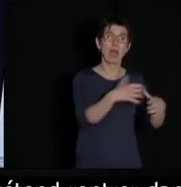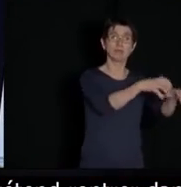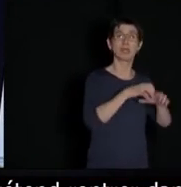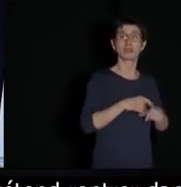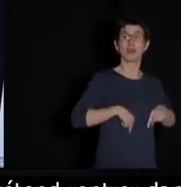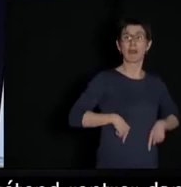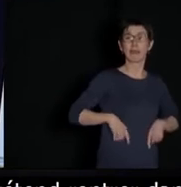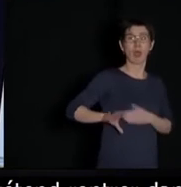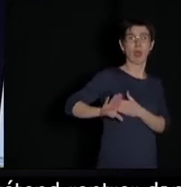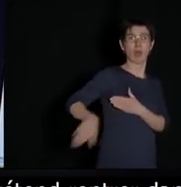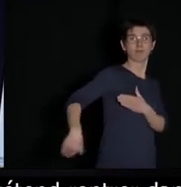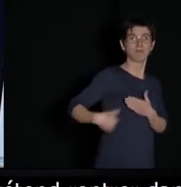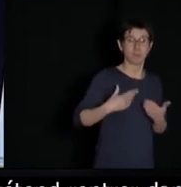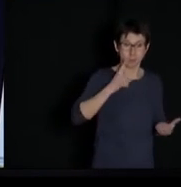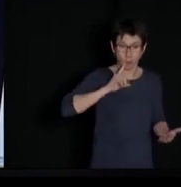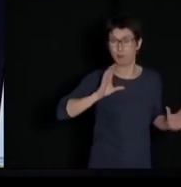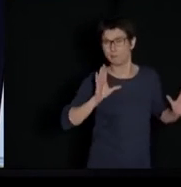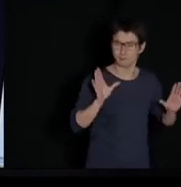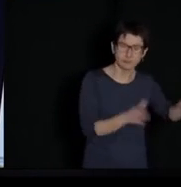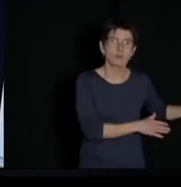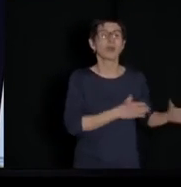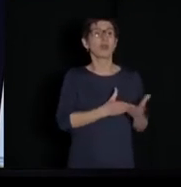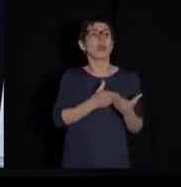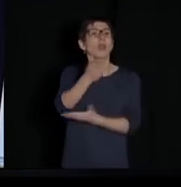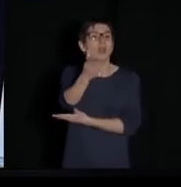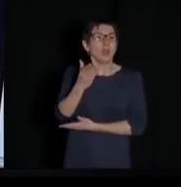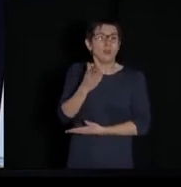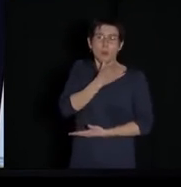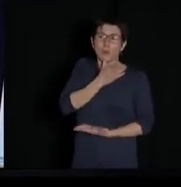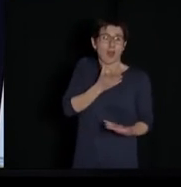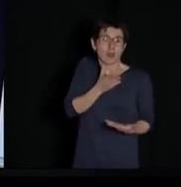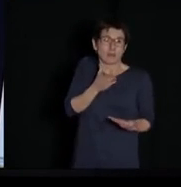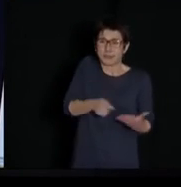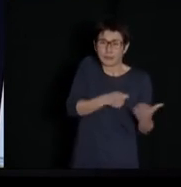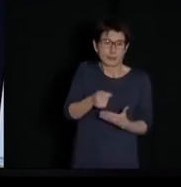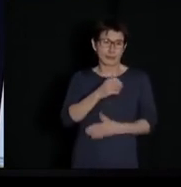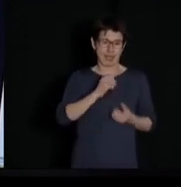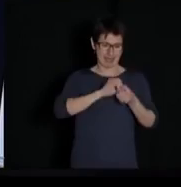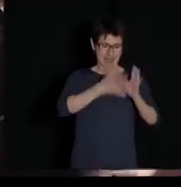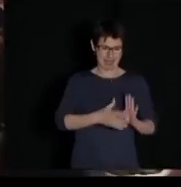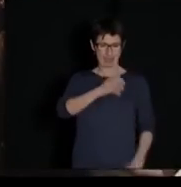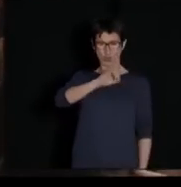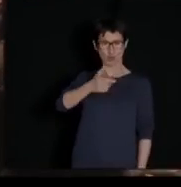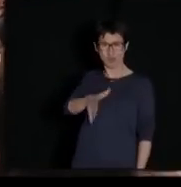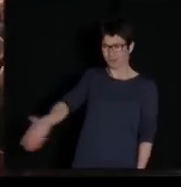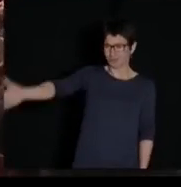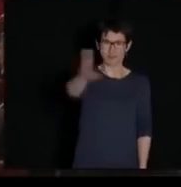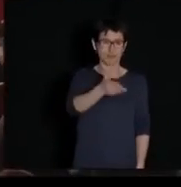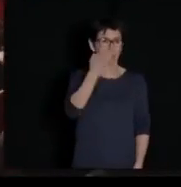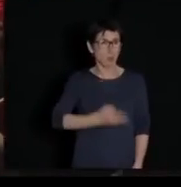Why are state administrations not in the vanguard of these issues? You cannot live without having access to the internet, you all know this now.